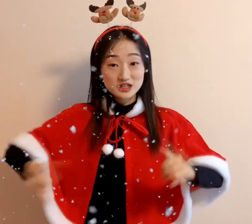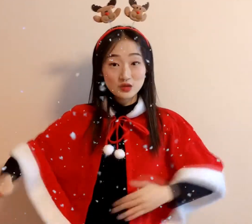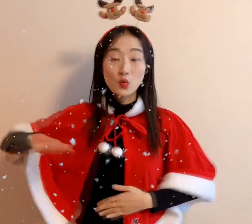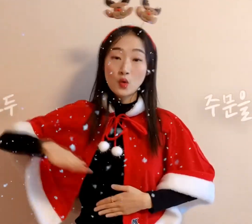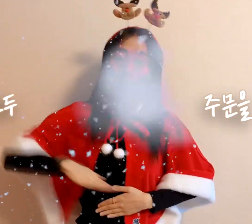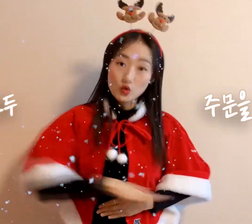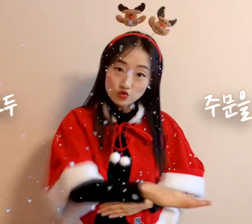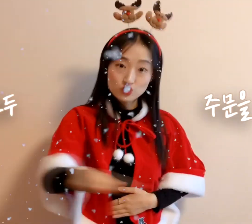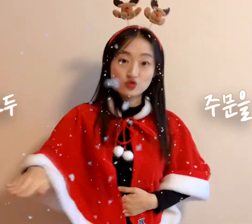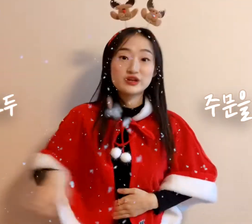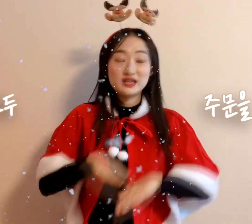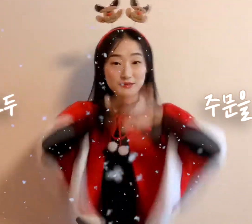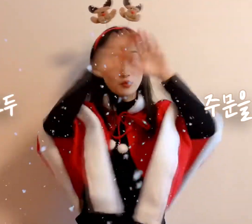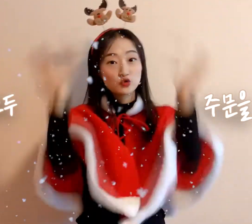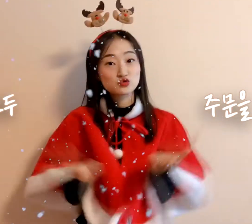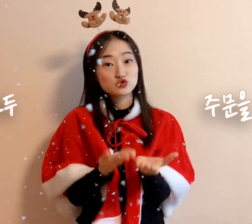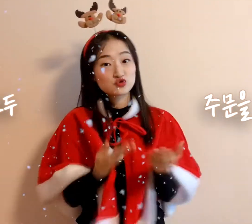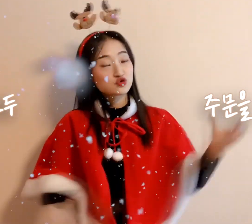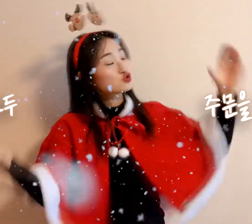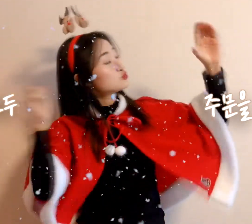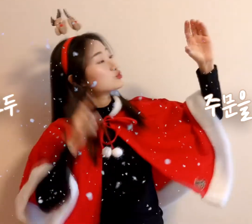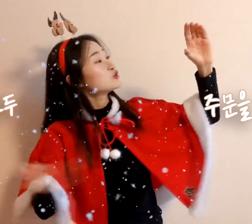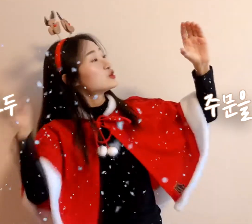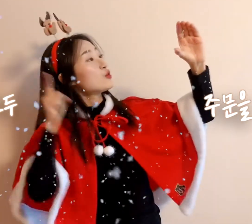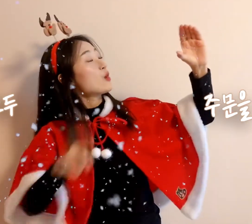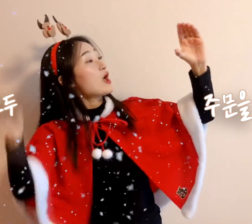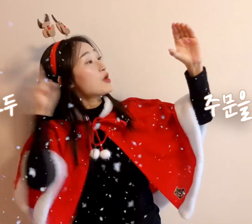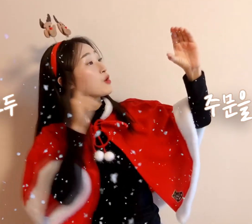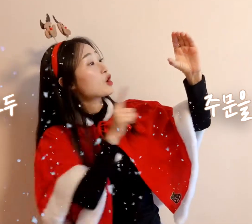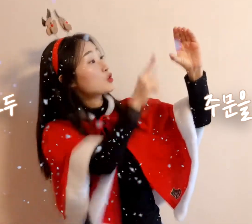Okay, how about we sing this magic spell together?